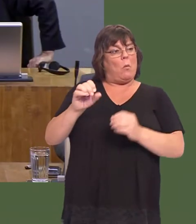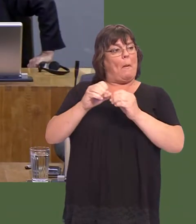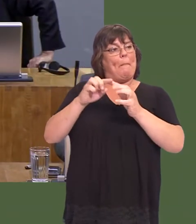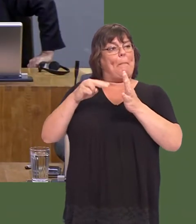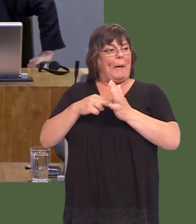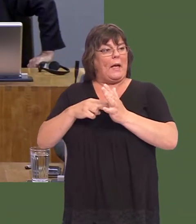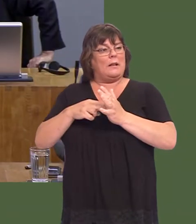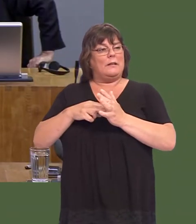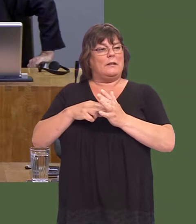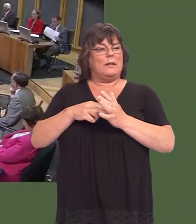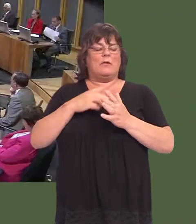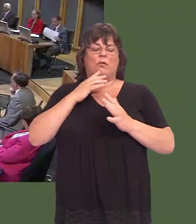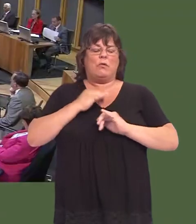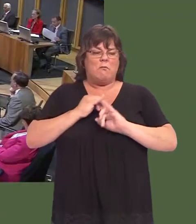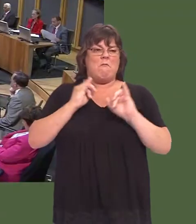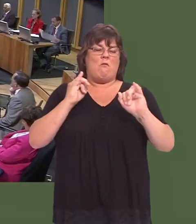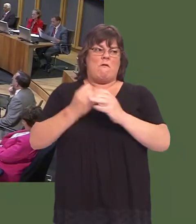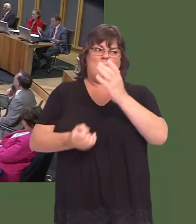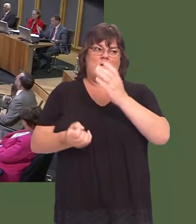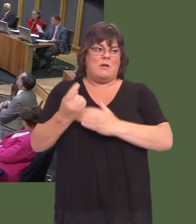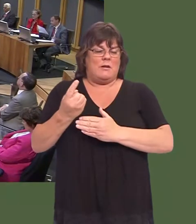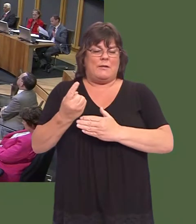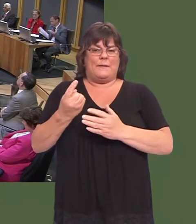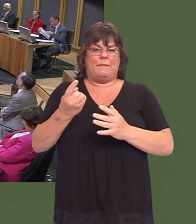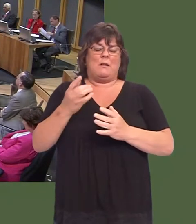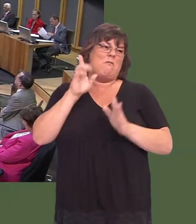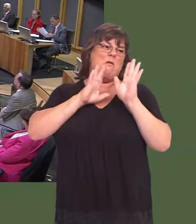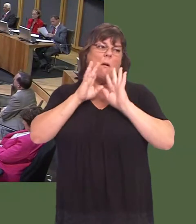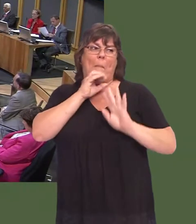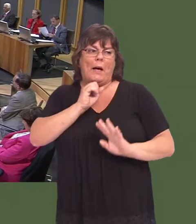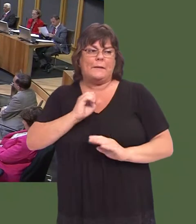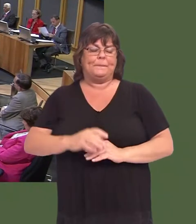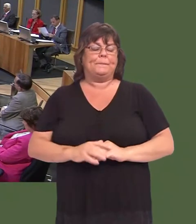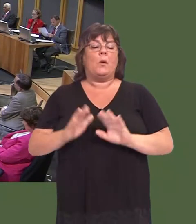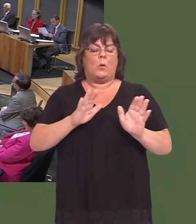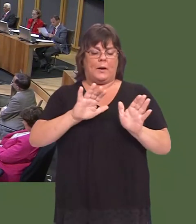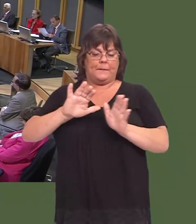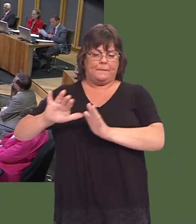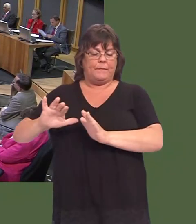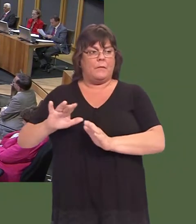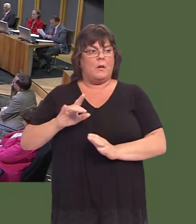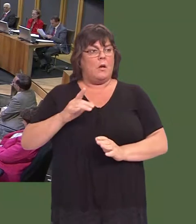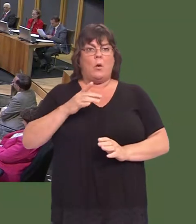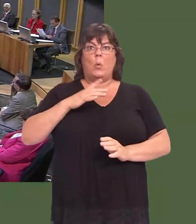We all rely on our staff and it was a deeply tragic incident for such a young man. Carwyn Jones: The simple answer to this question is ë£100 millioní.